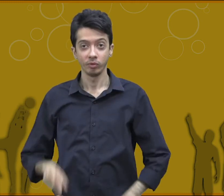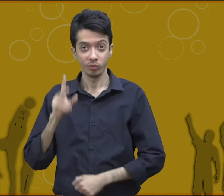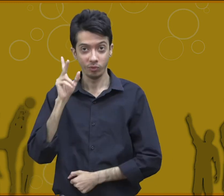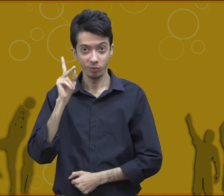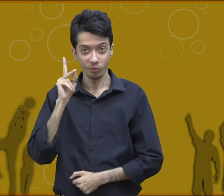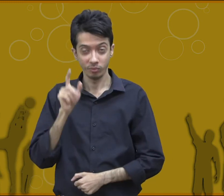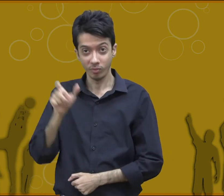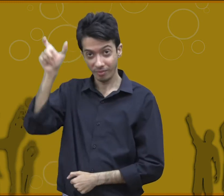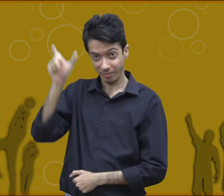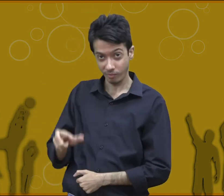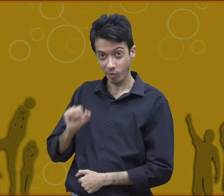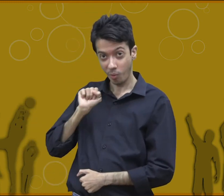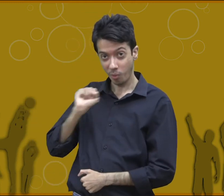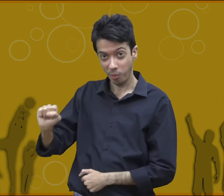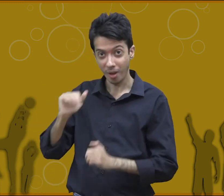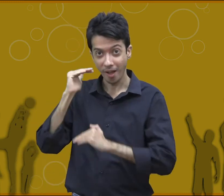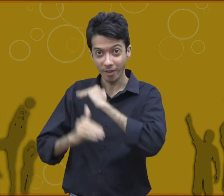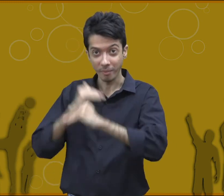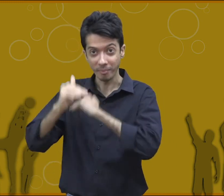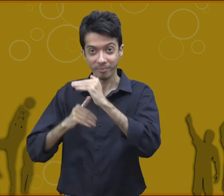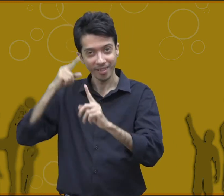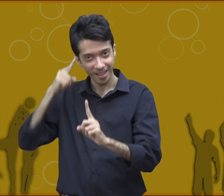and second is individual developmental goals